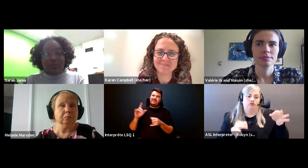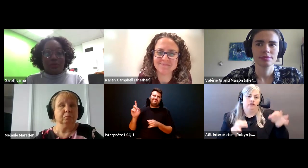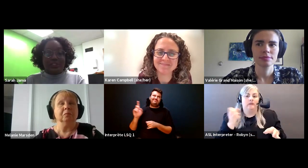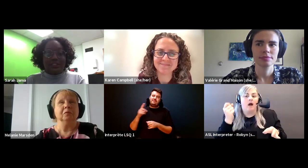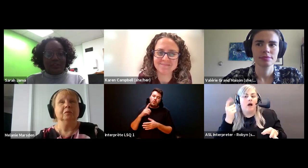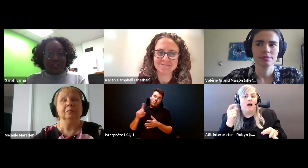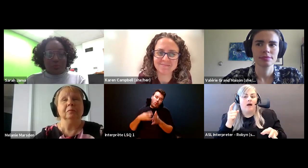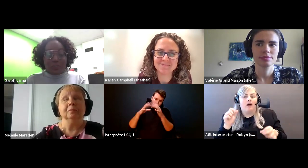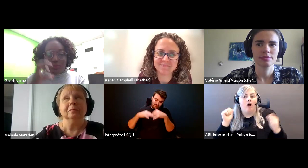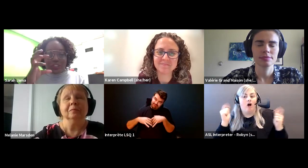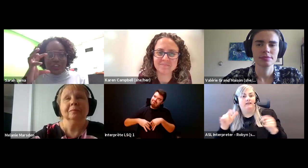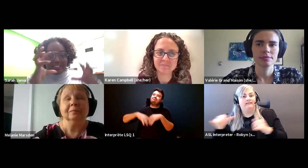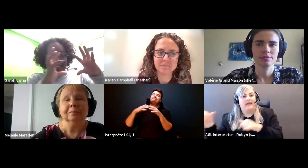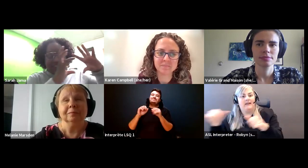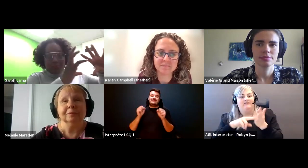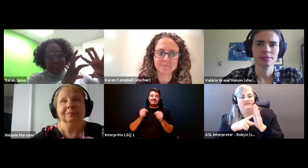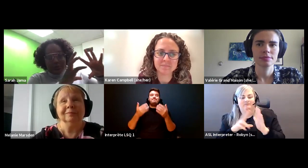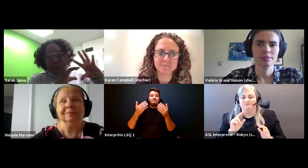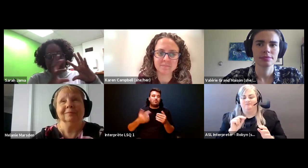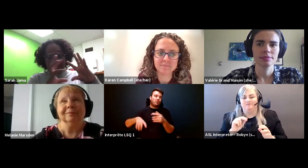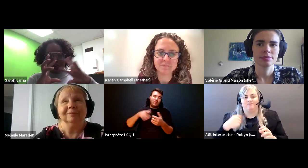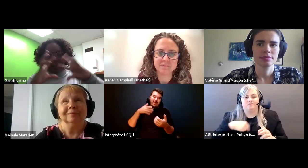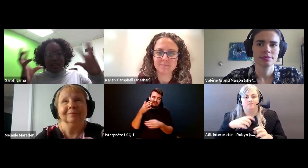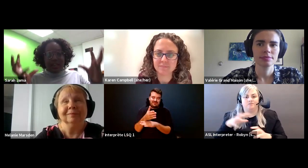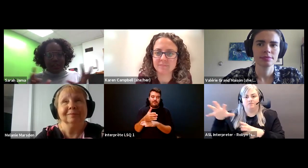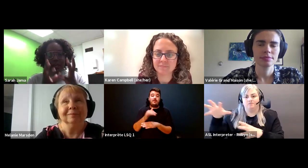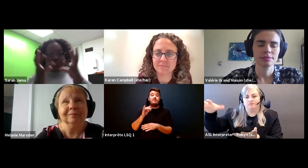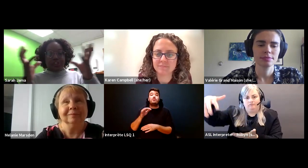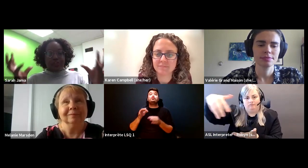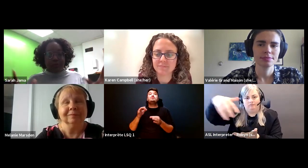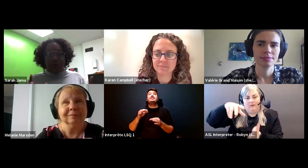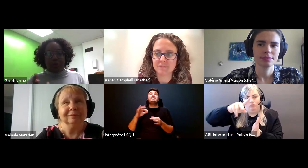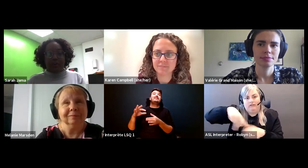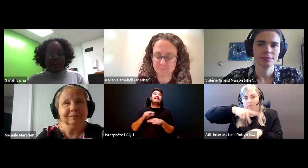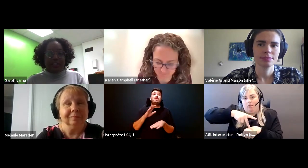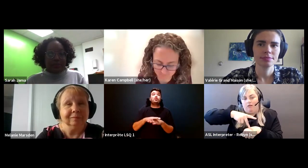Sarah Jama: Be everyone's definition we took we try to like take their principles and figure out Okay, how do you actually create a framework around it.